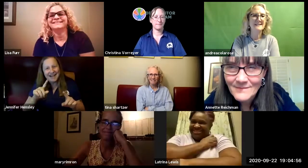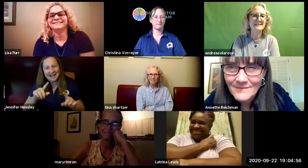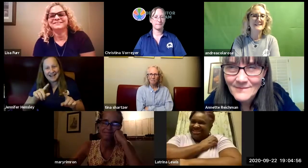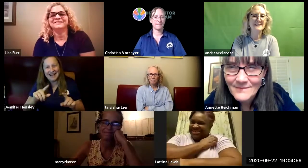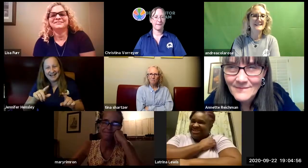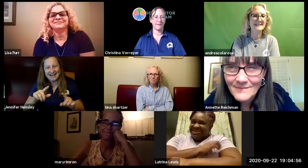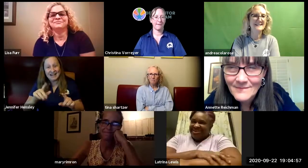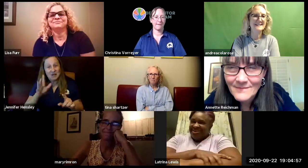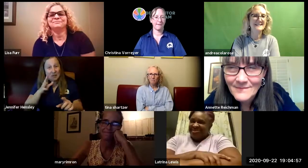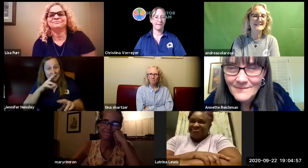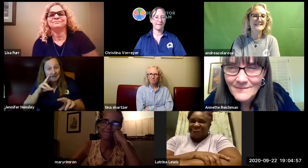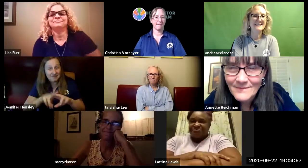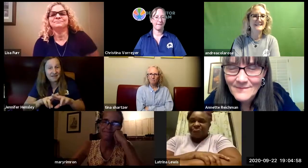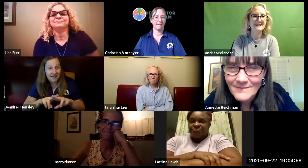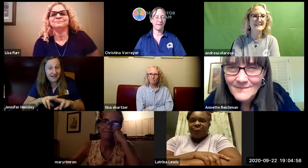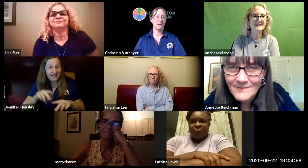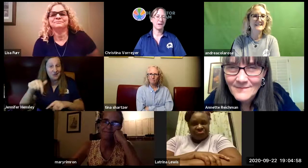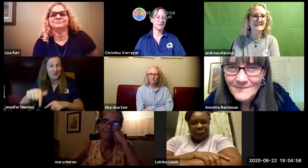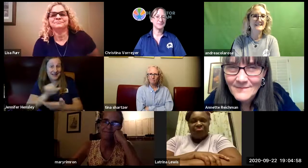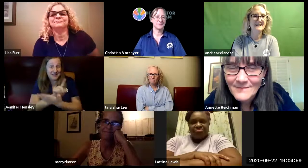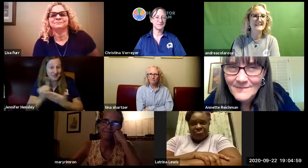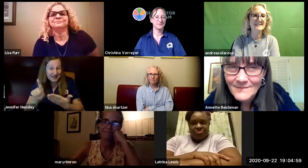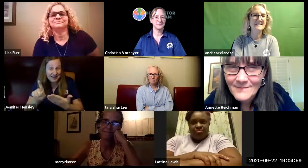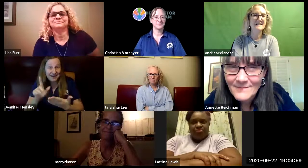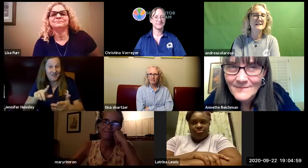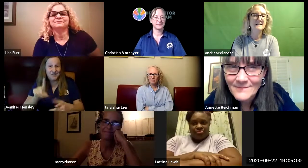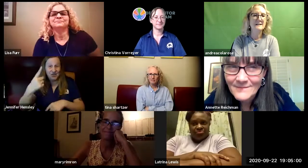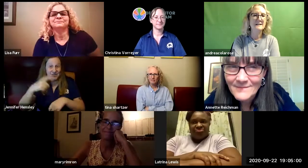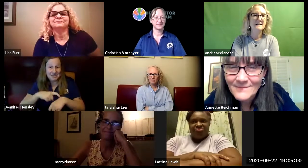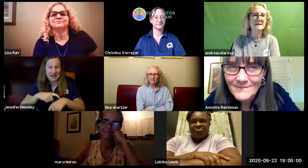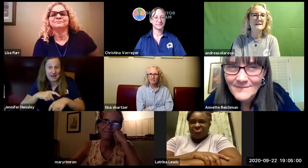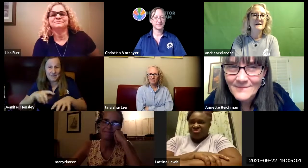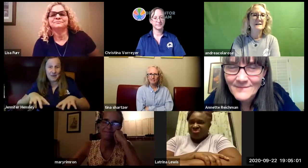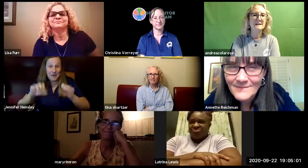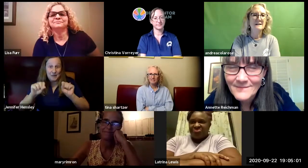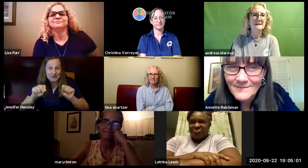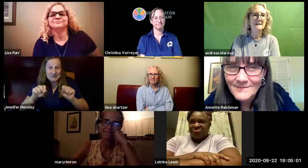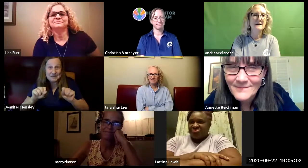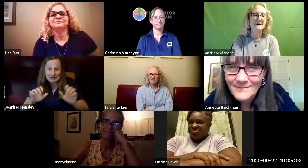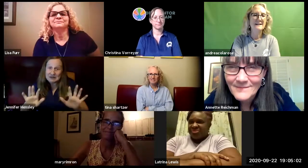complex but it'll be a lot of fun and that's